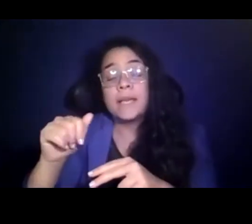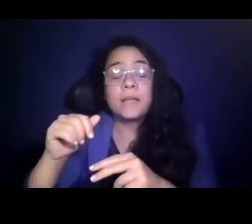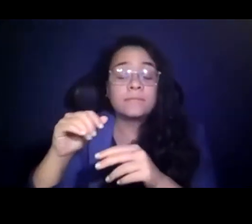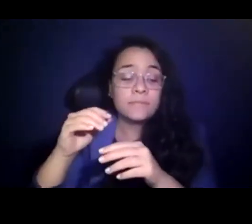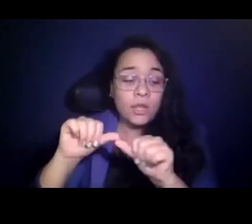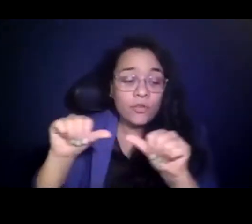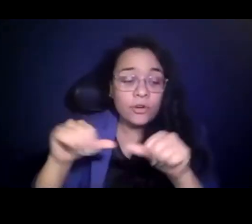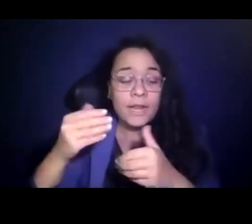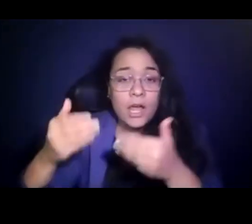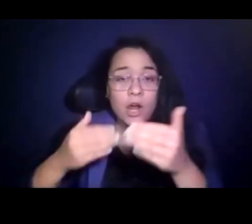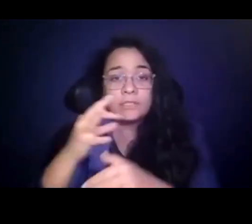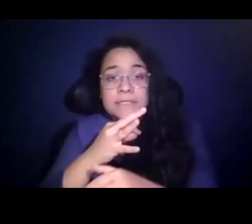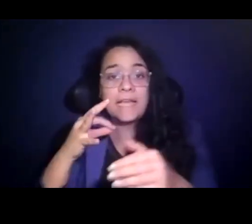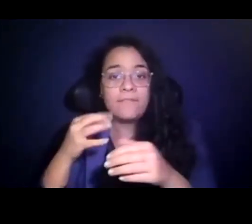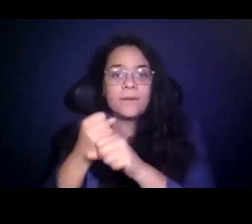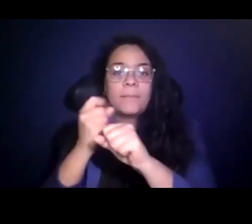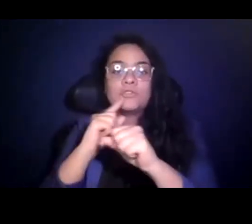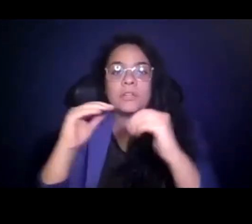staff dedicated to ensuring equity.